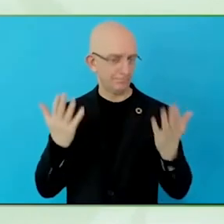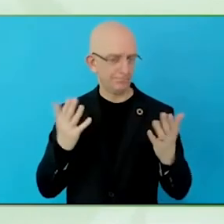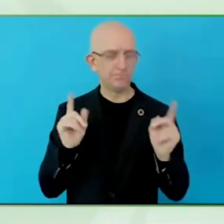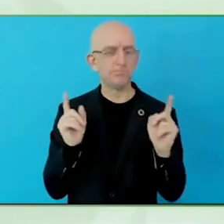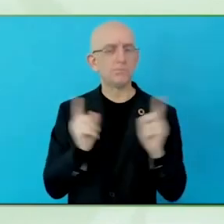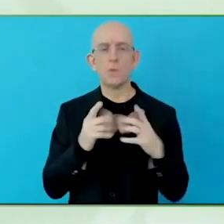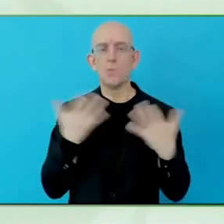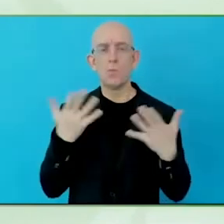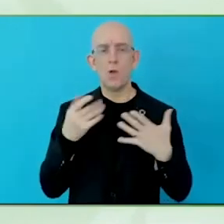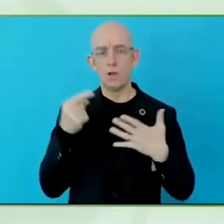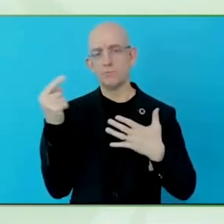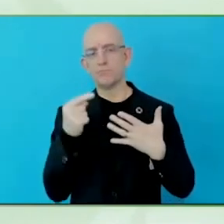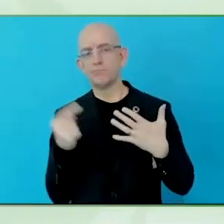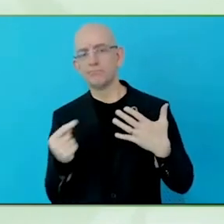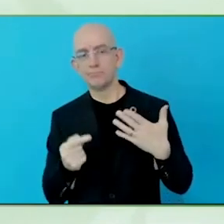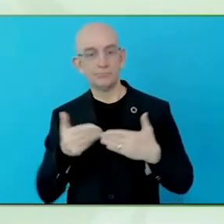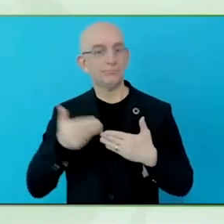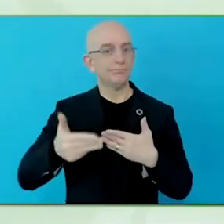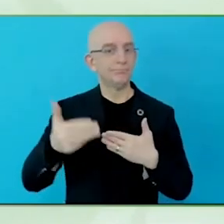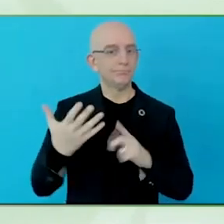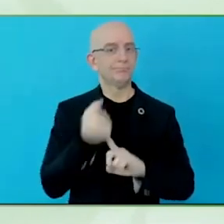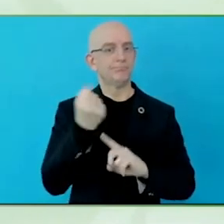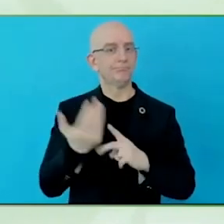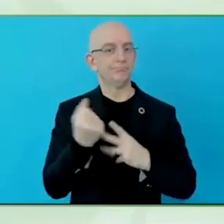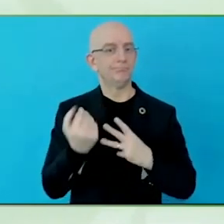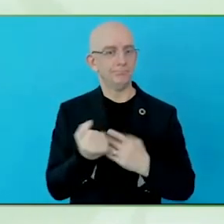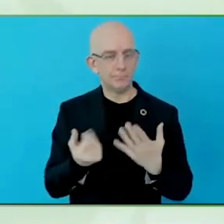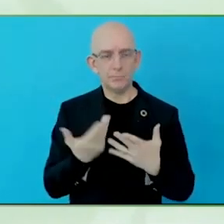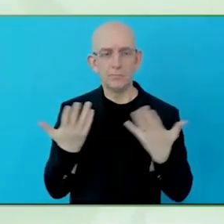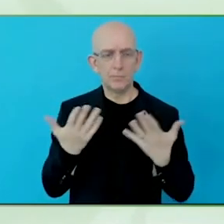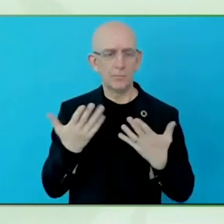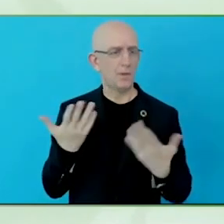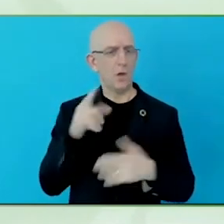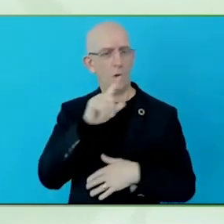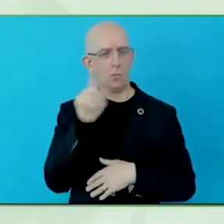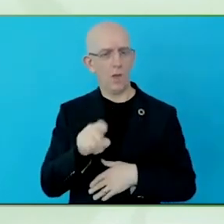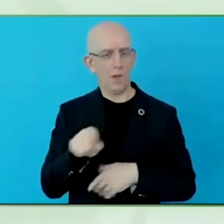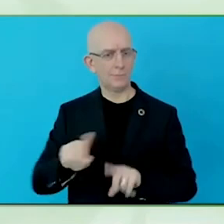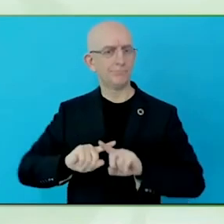alongside a lot of brilliant people over the last three and half years.